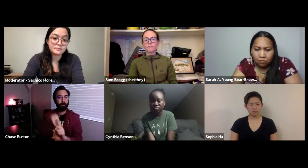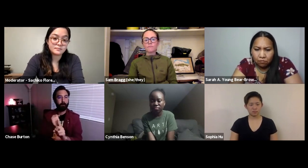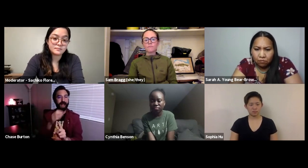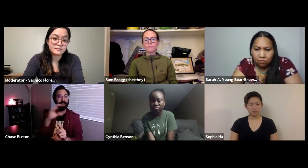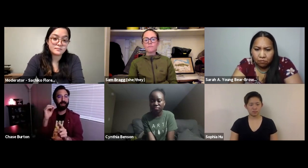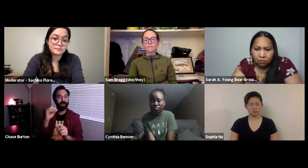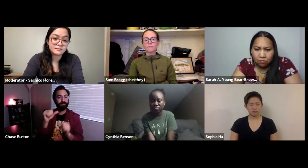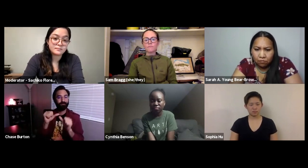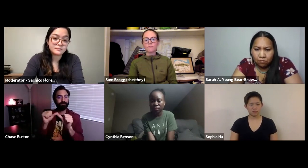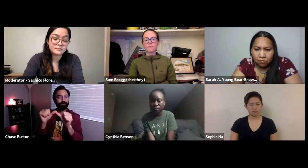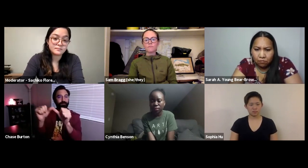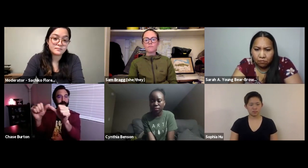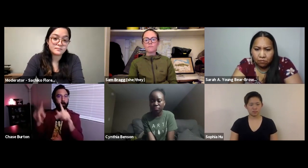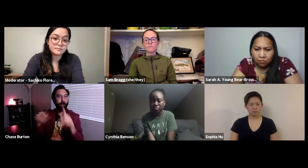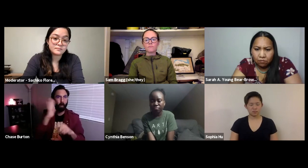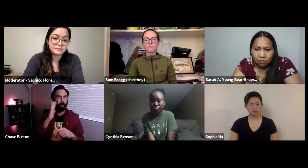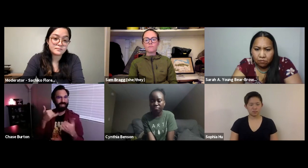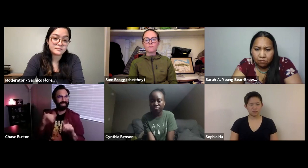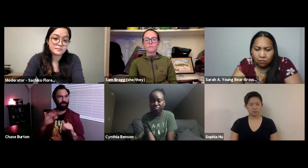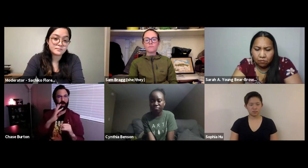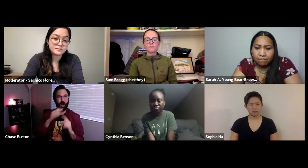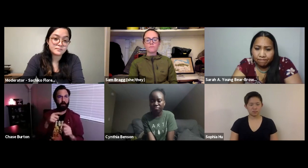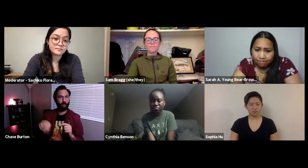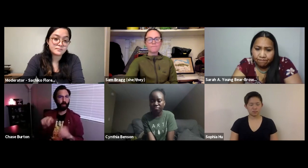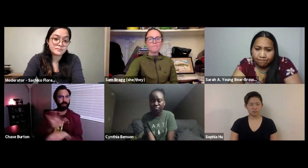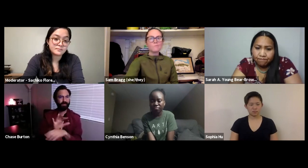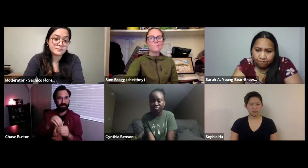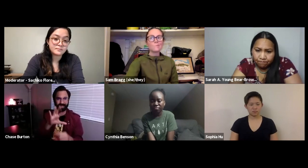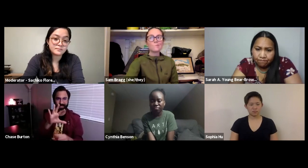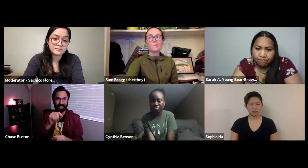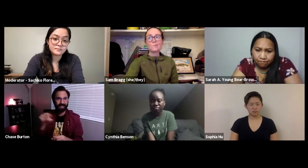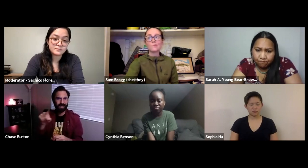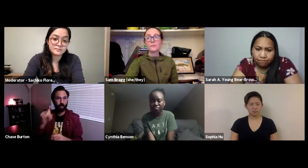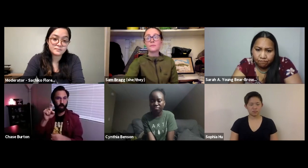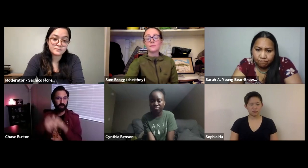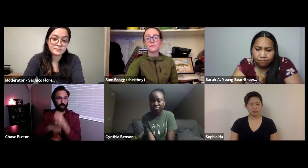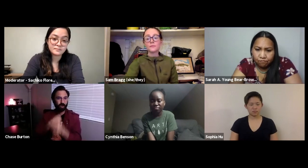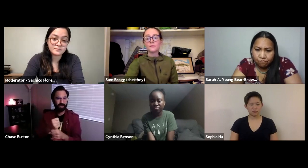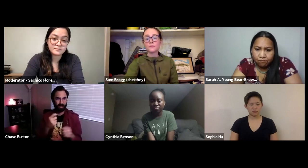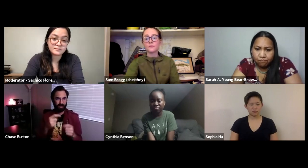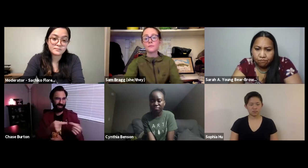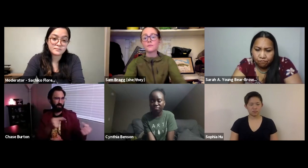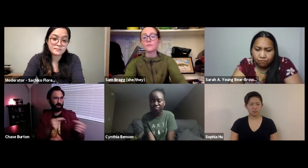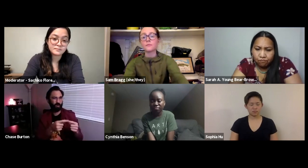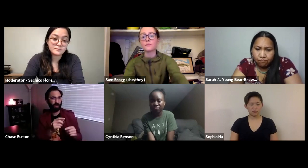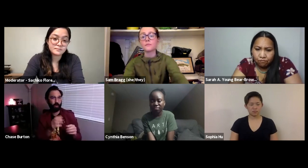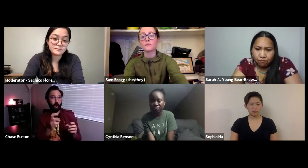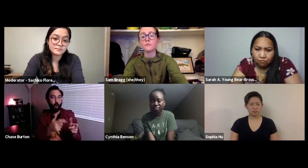I think that has a longer-term impact on the general population, people will still talk